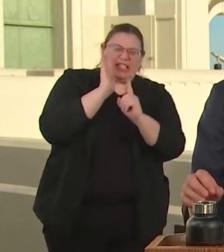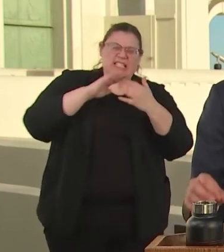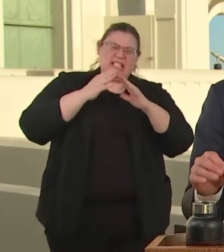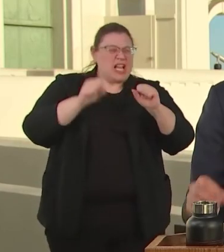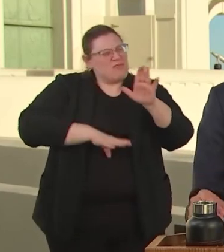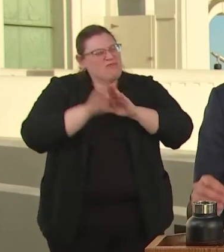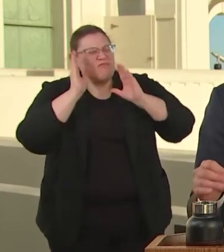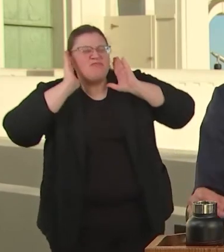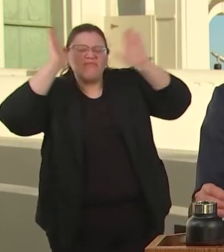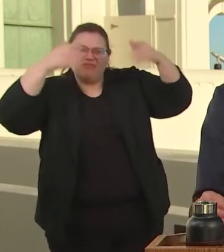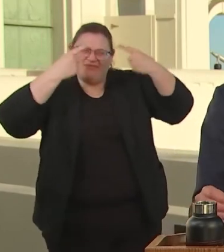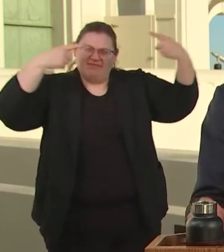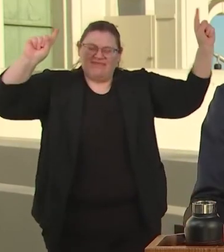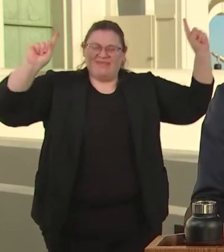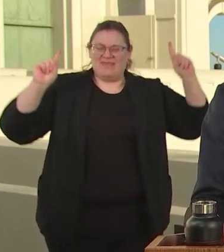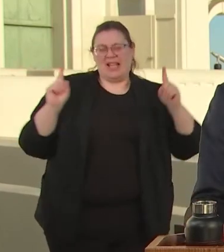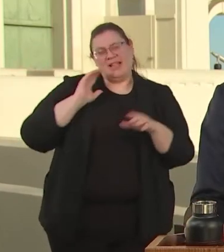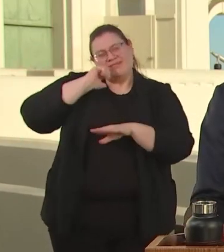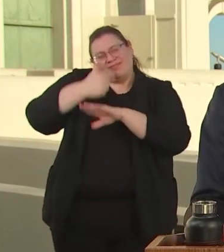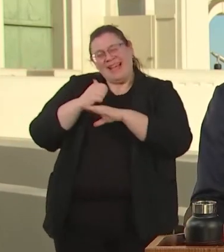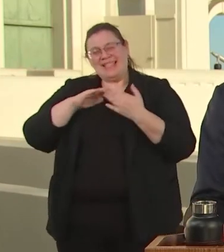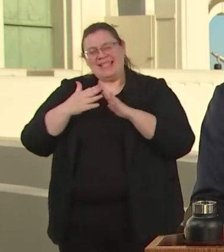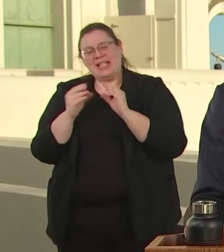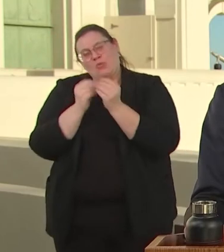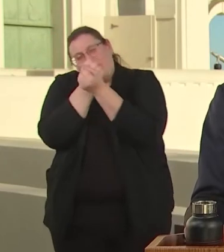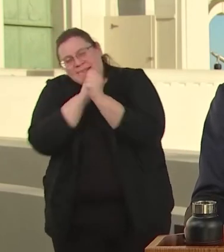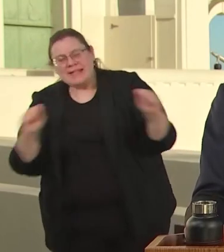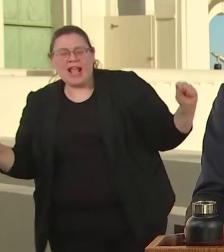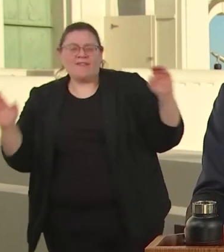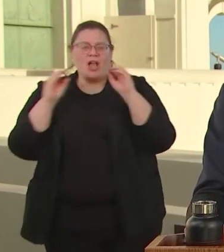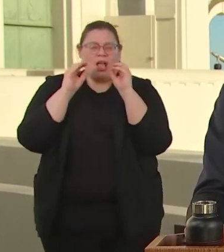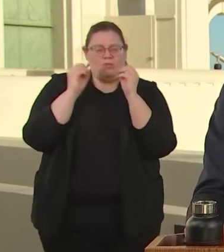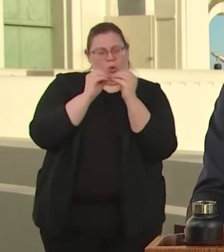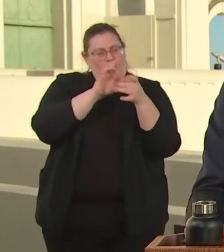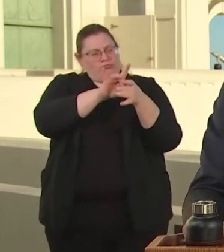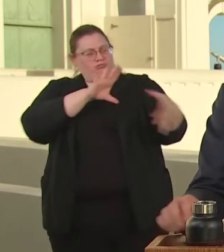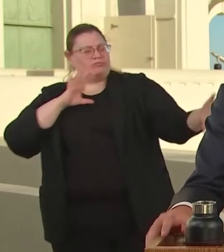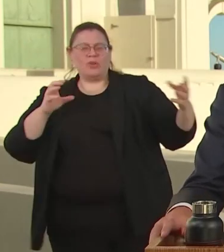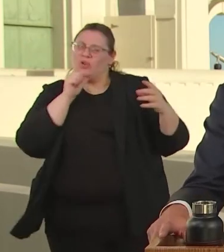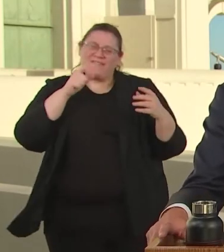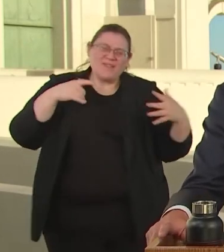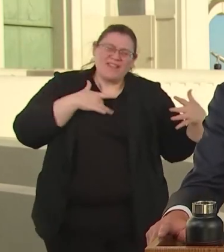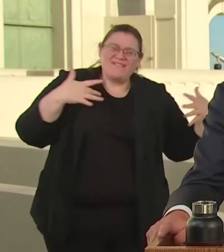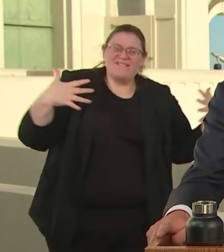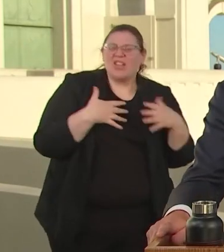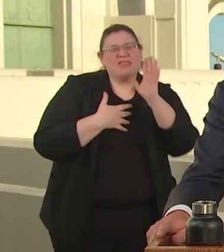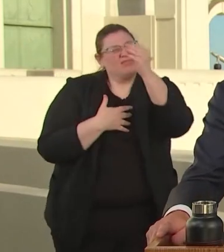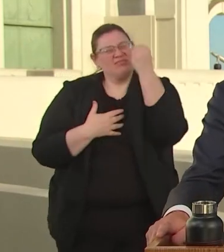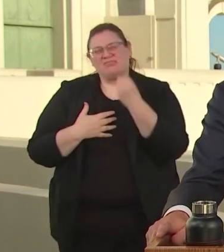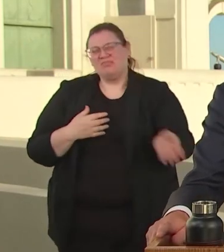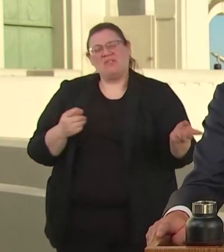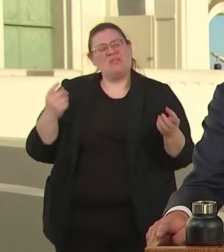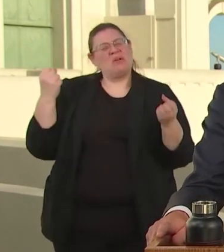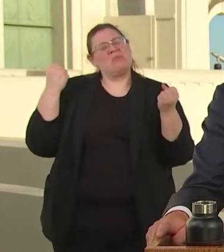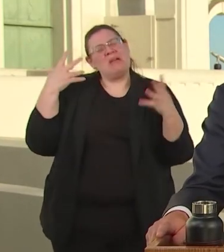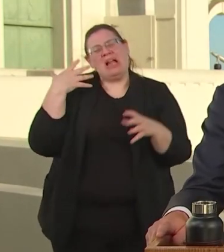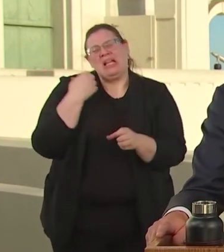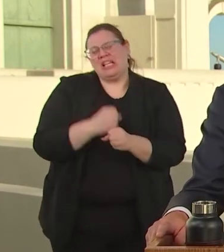IT'S FREER FROM FEAR, WE HAVE LIVED FOR FAR TOO MANY IN AN